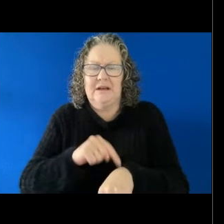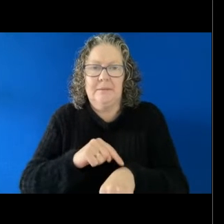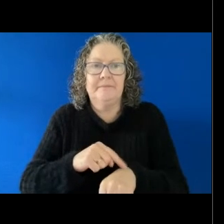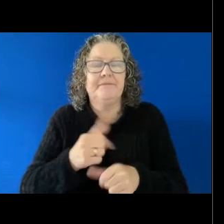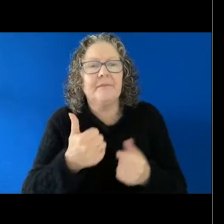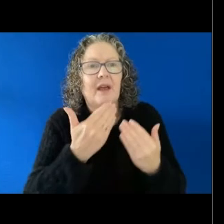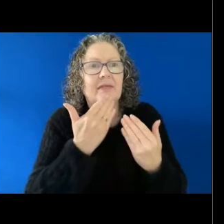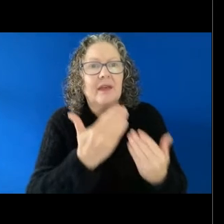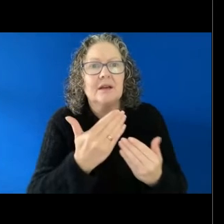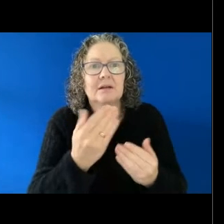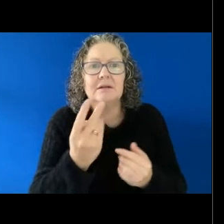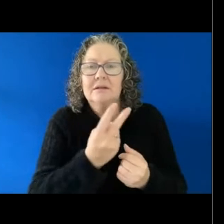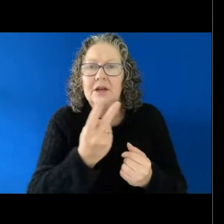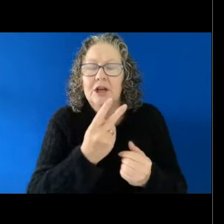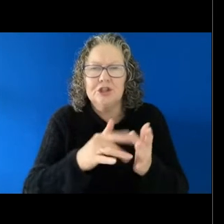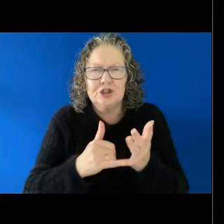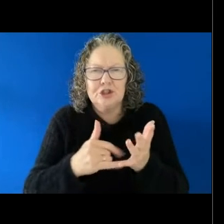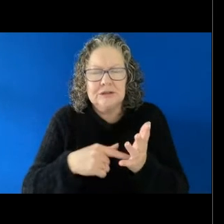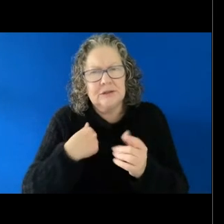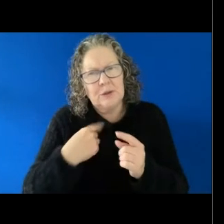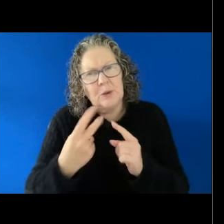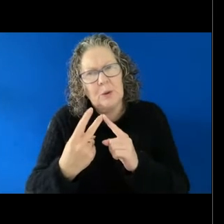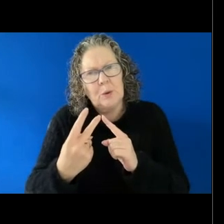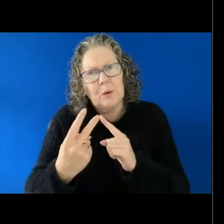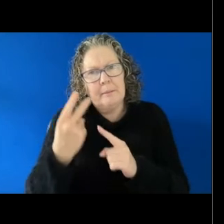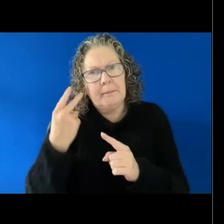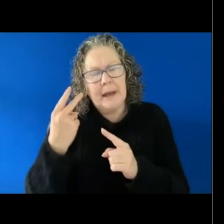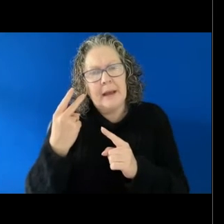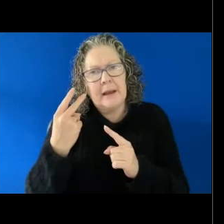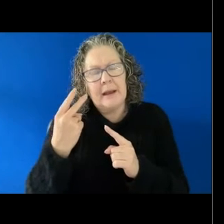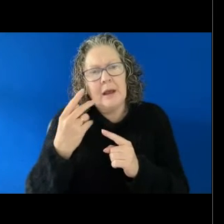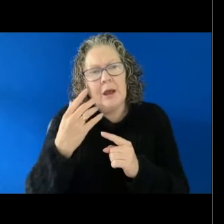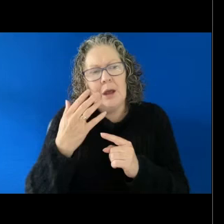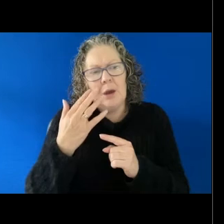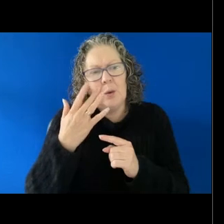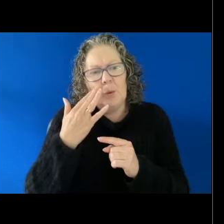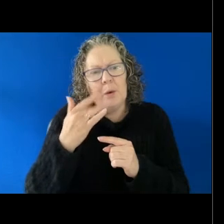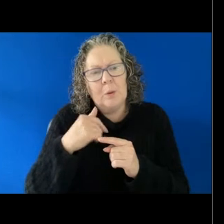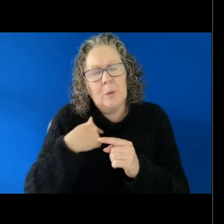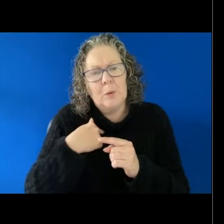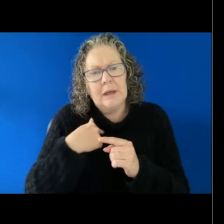Just looking back at when you mentioned sexual harassment in the workplace